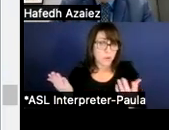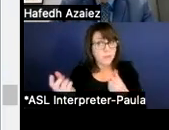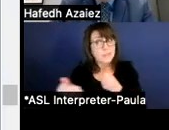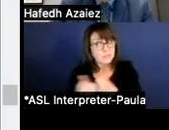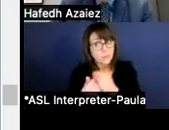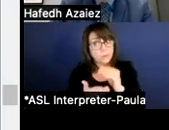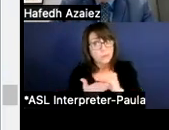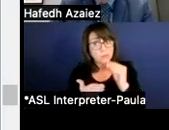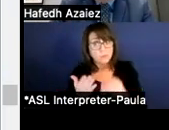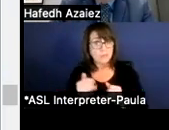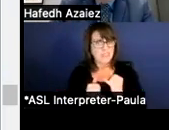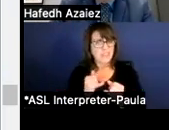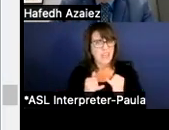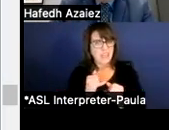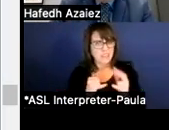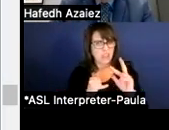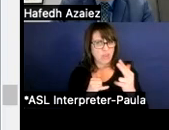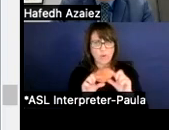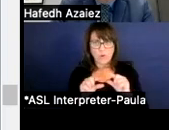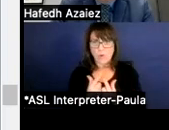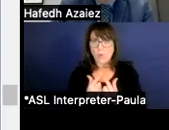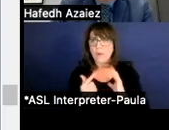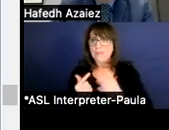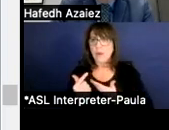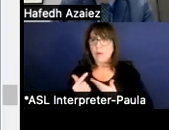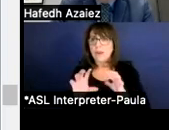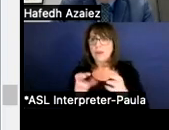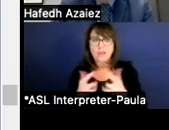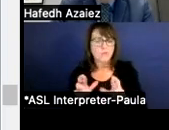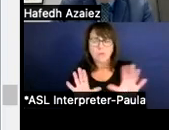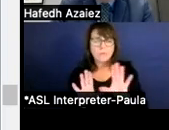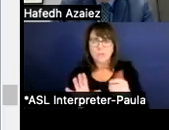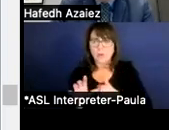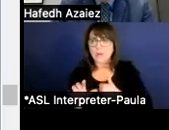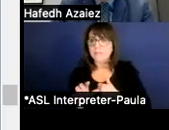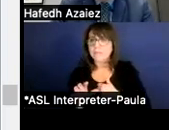And then the third group is our classroom aid, I'm sorry, LVNs and special education aid.